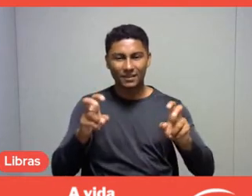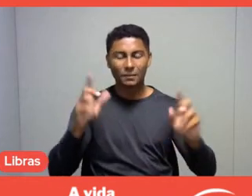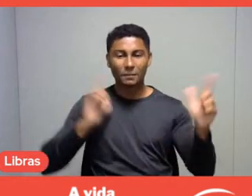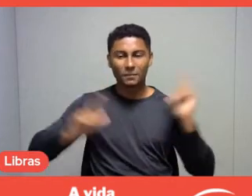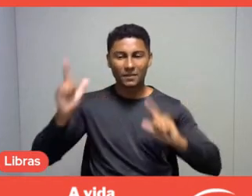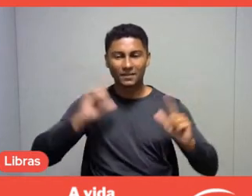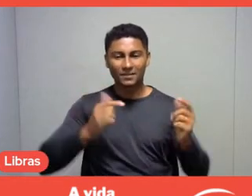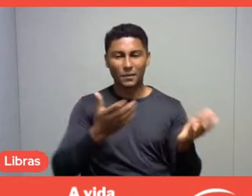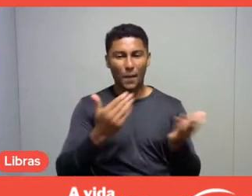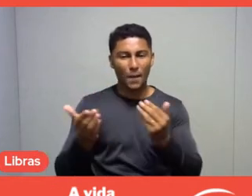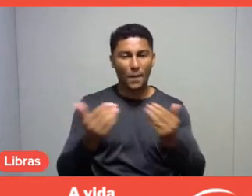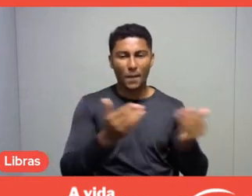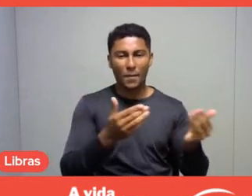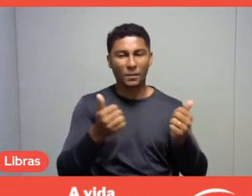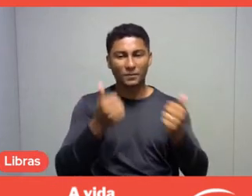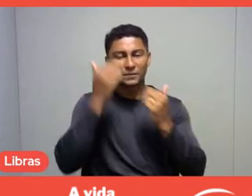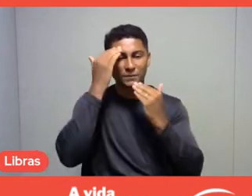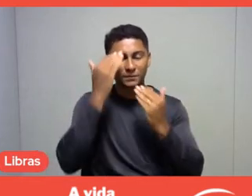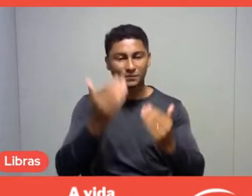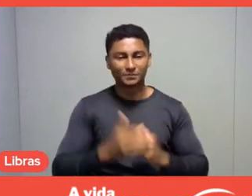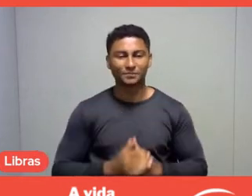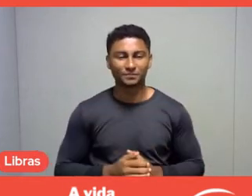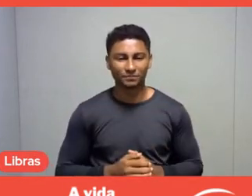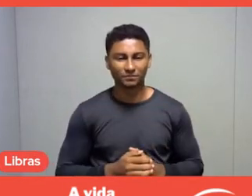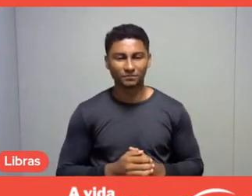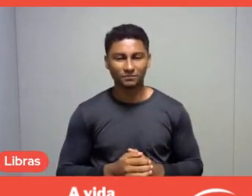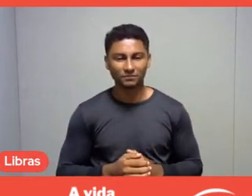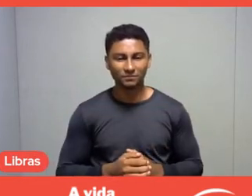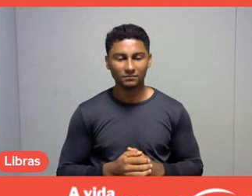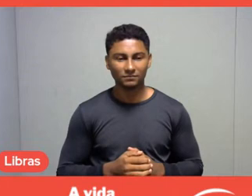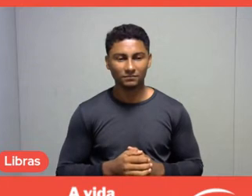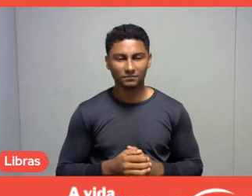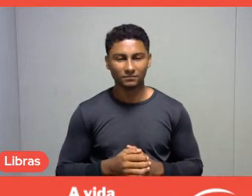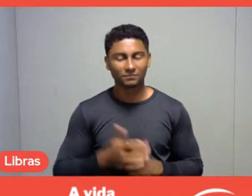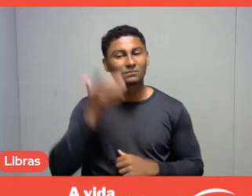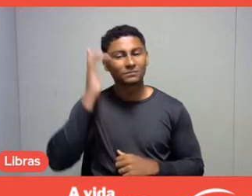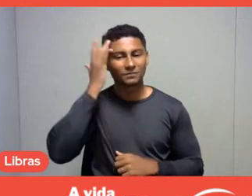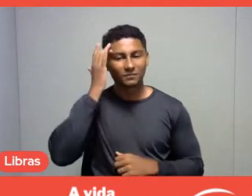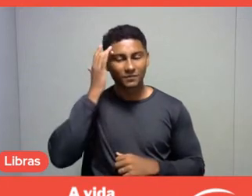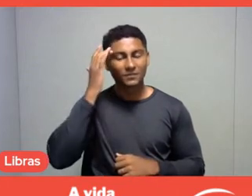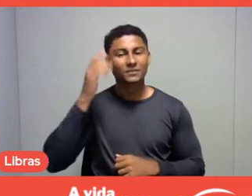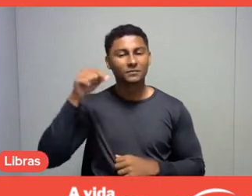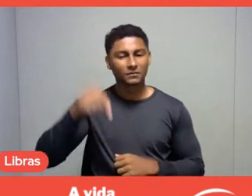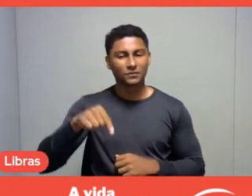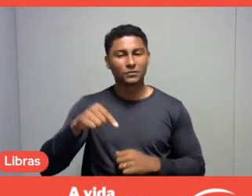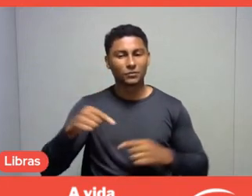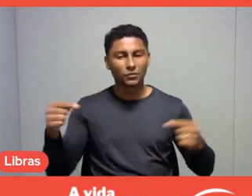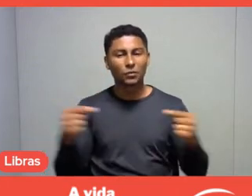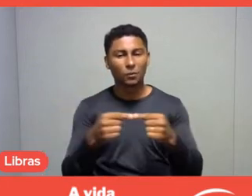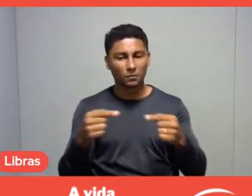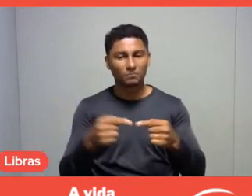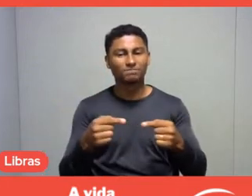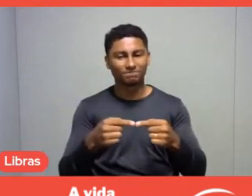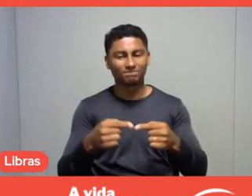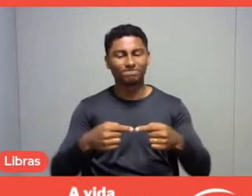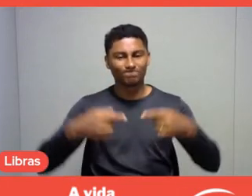Anyway, I think we fulfilled a function in a very short time, and it is from the heart.